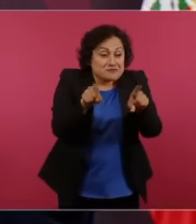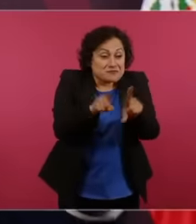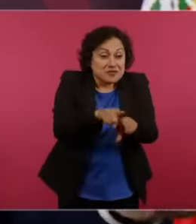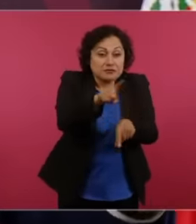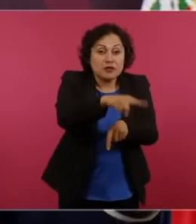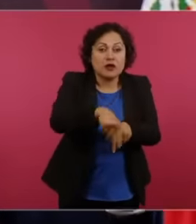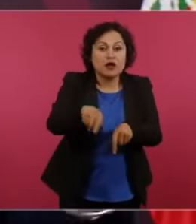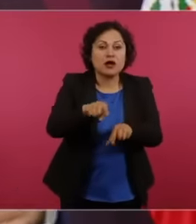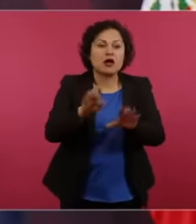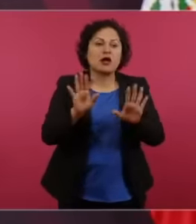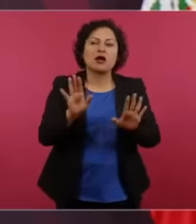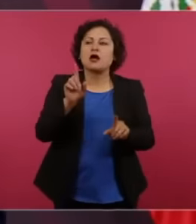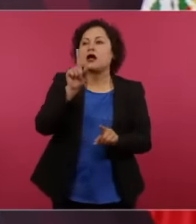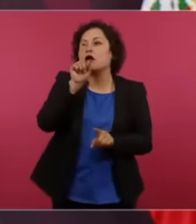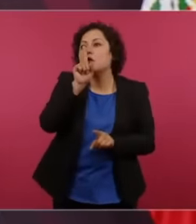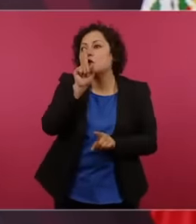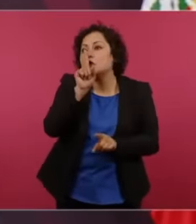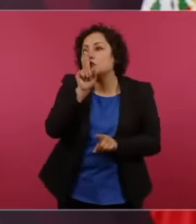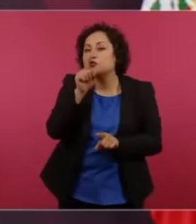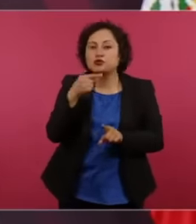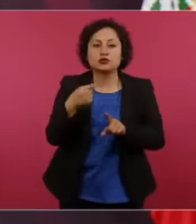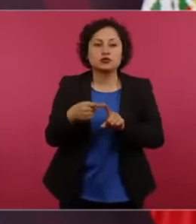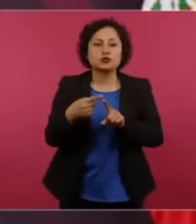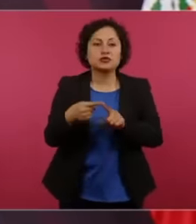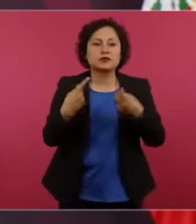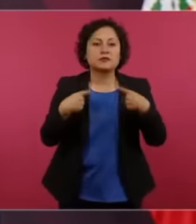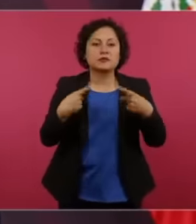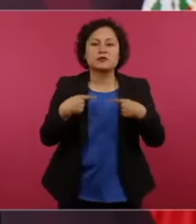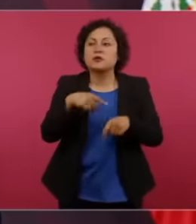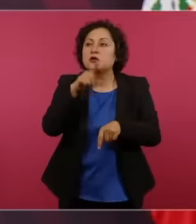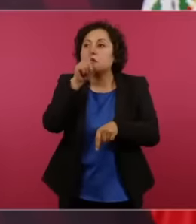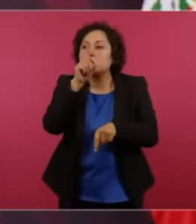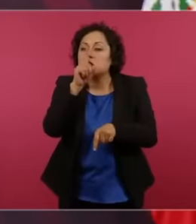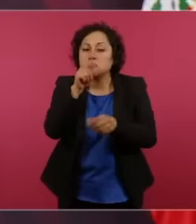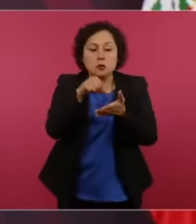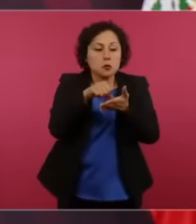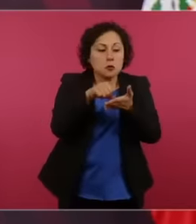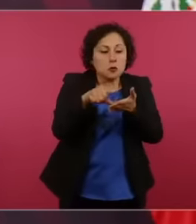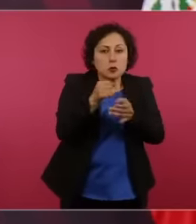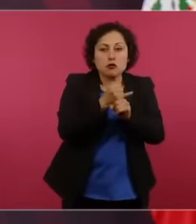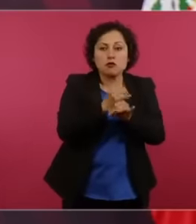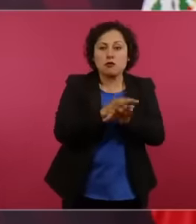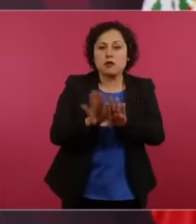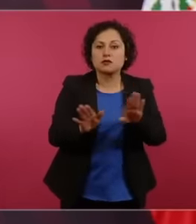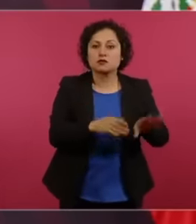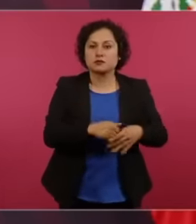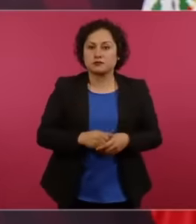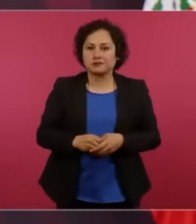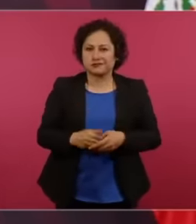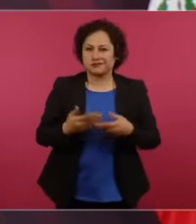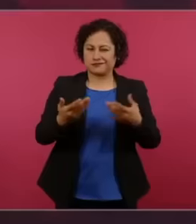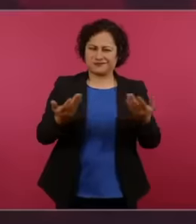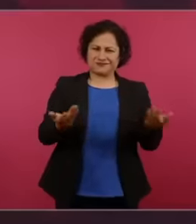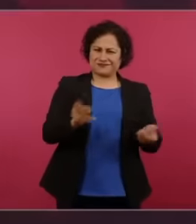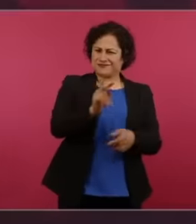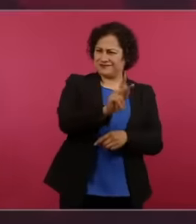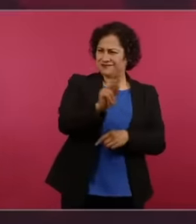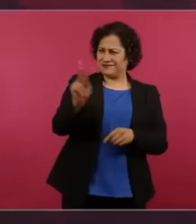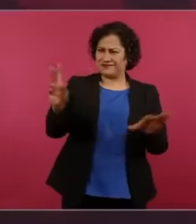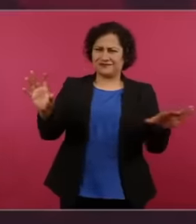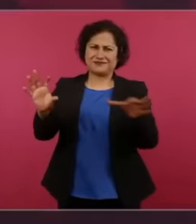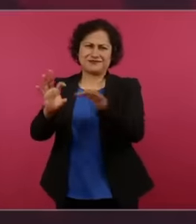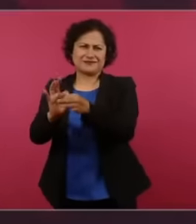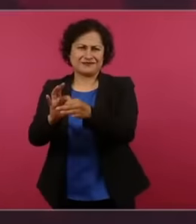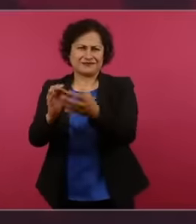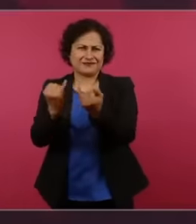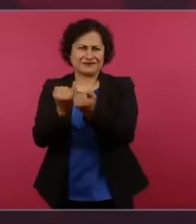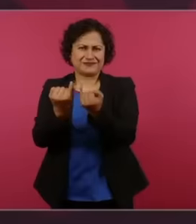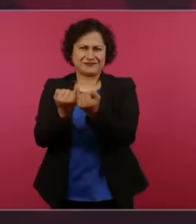when it is of an act of